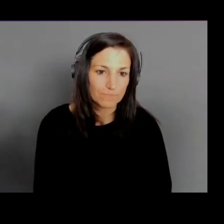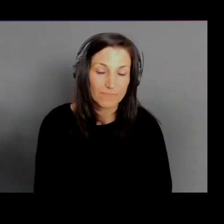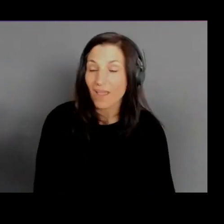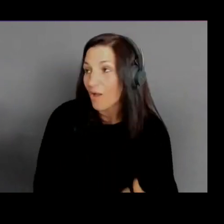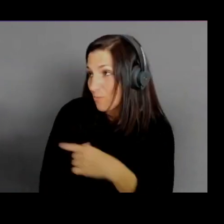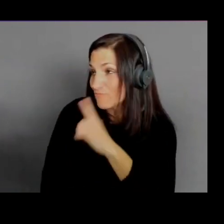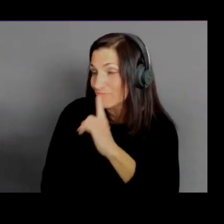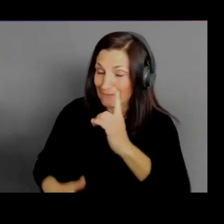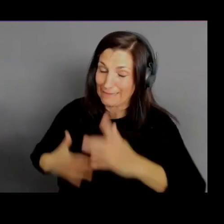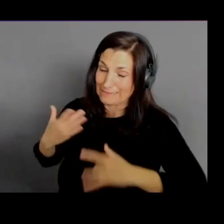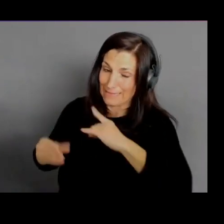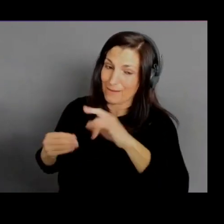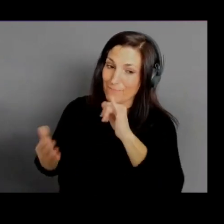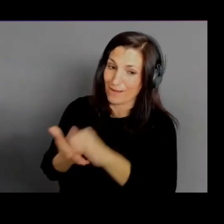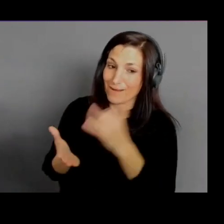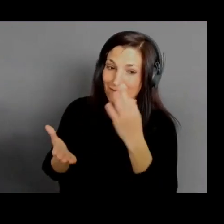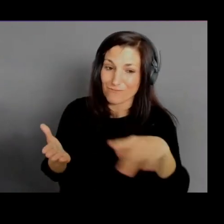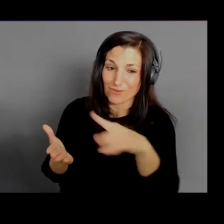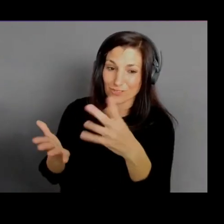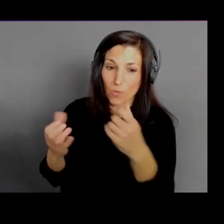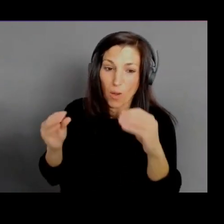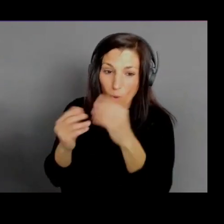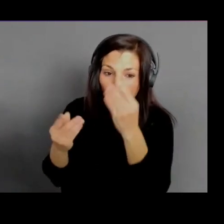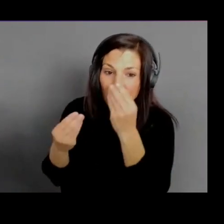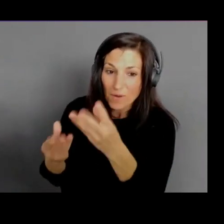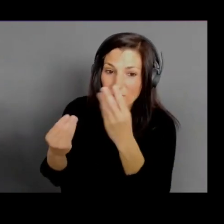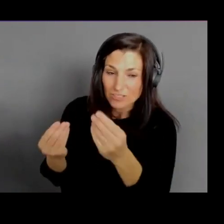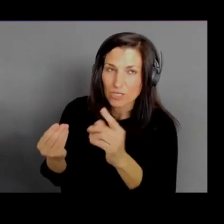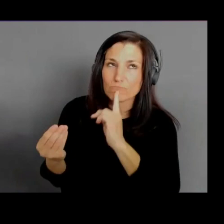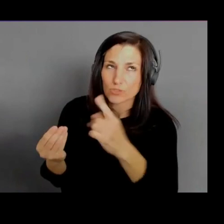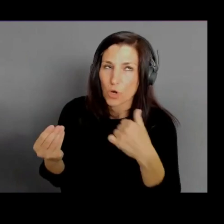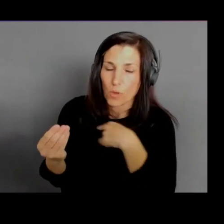I'm sure that we're gonna provide all that information. Please don't hesitate to reach out.